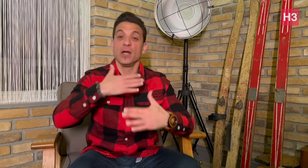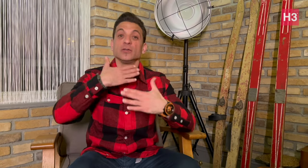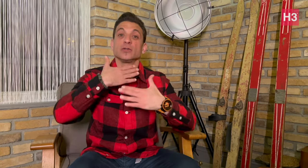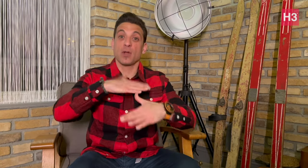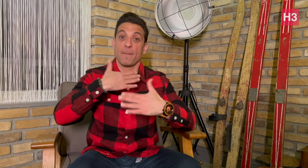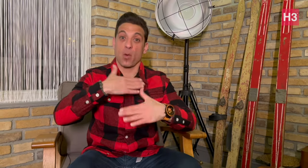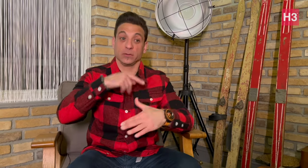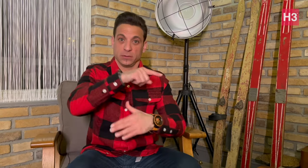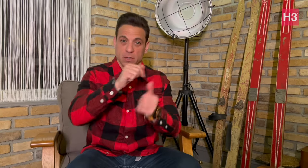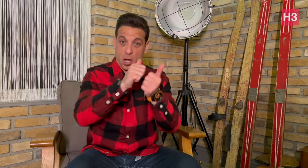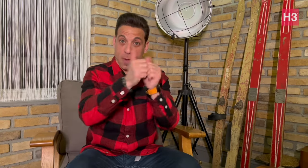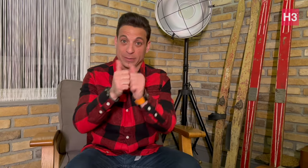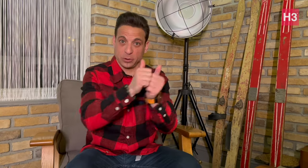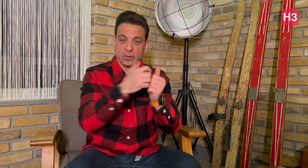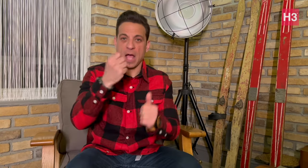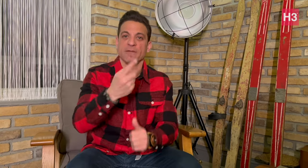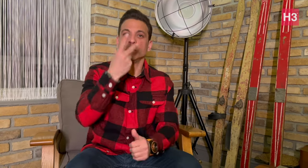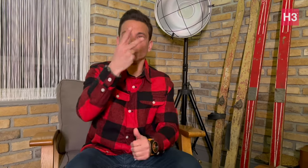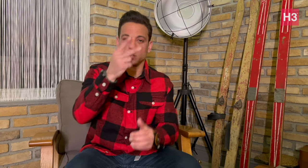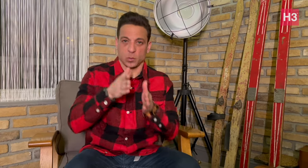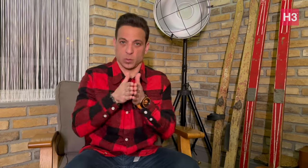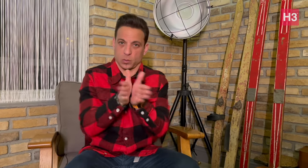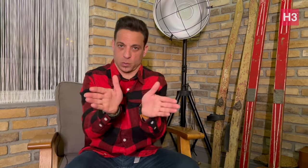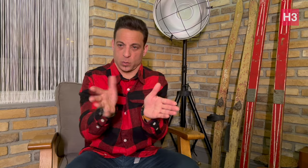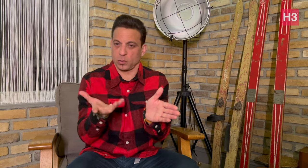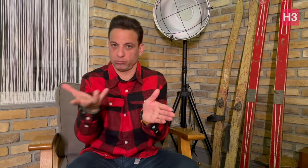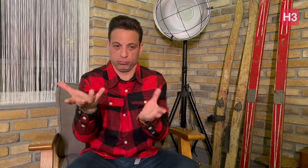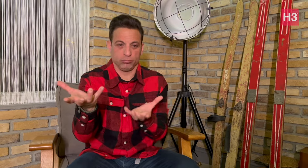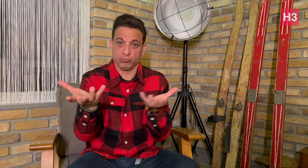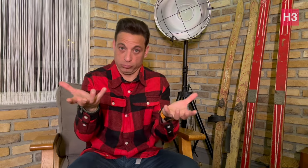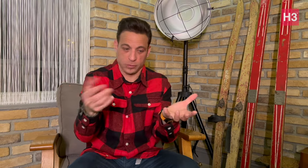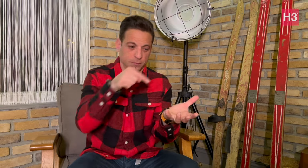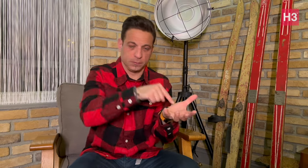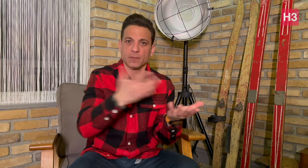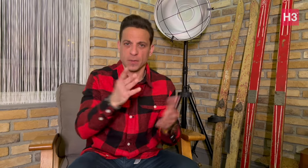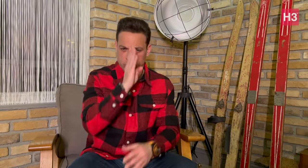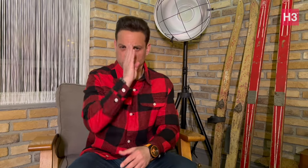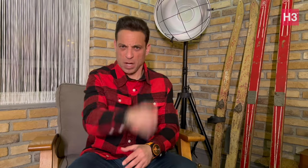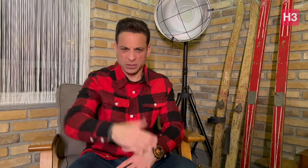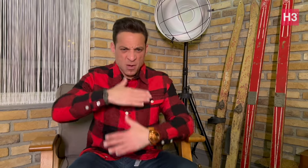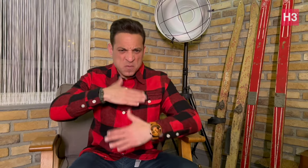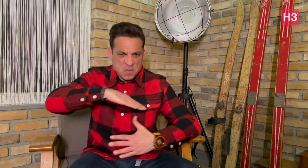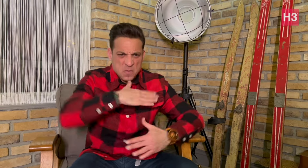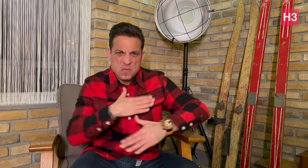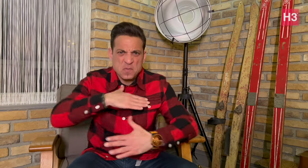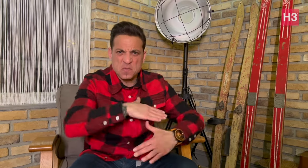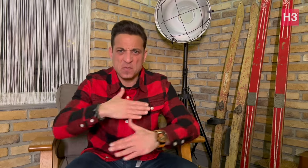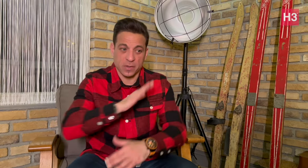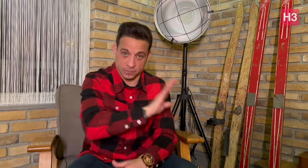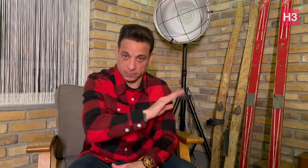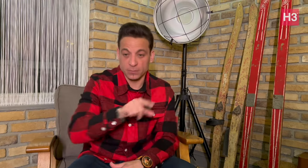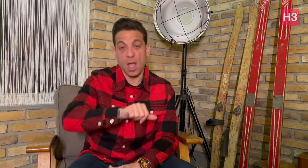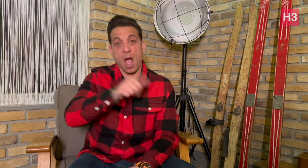[Memnos]: Snowboard competitions have two events, parallel